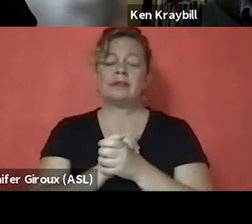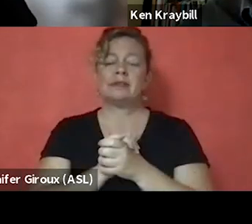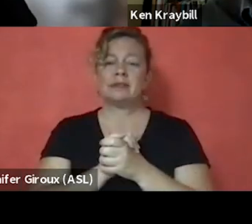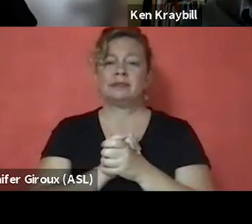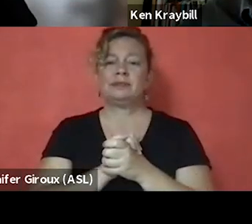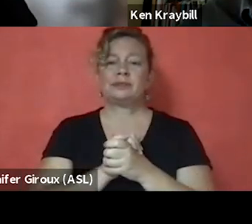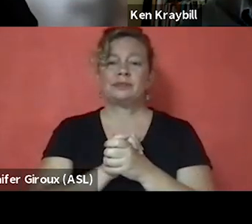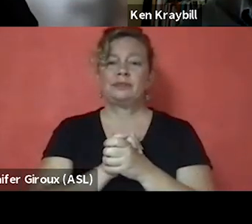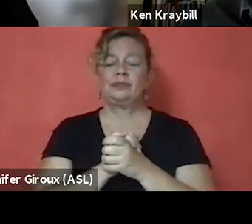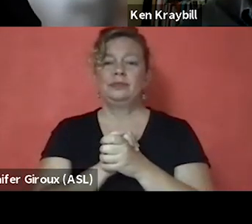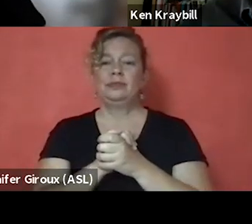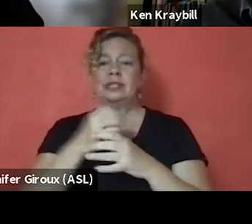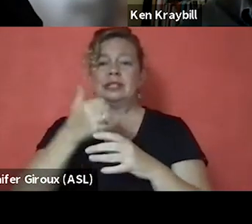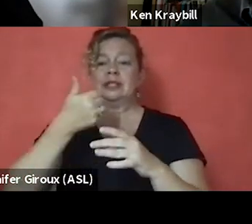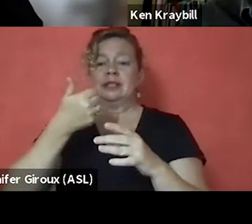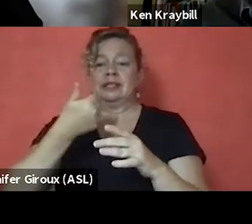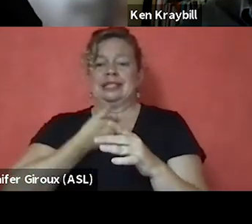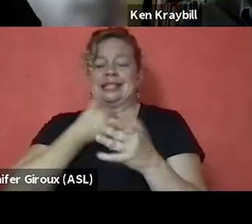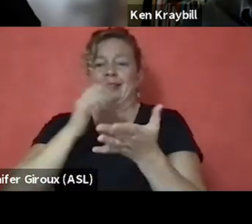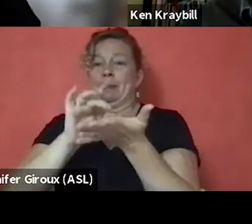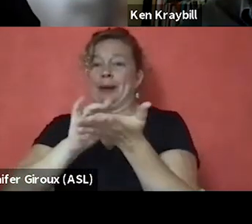Self-medicating did a one-time work.